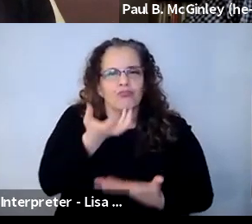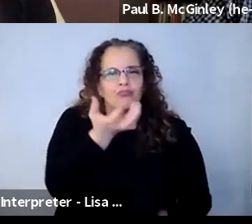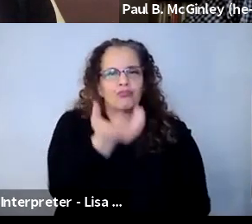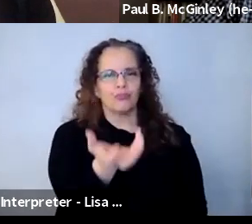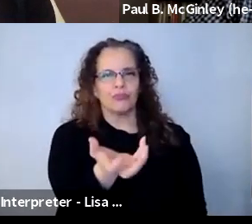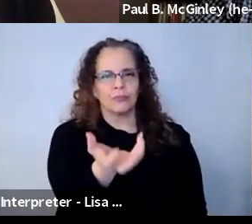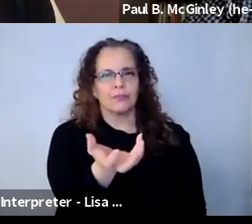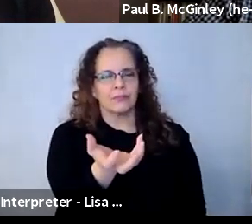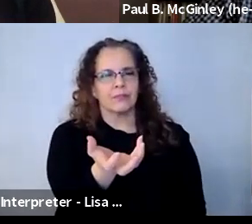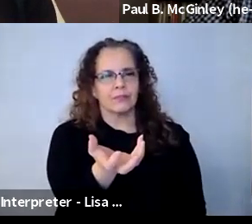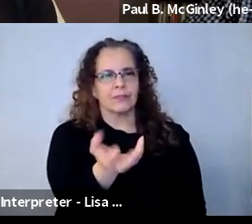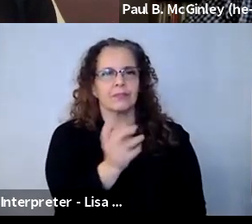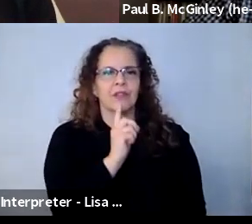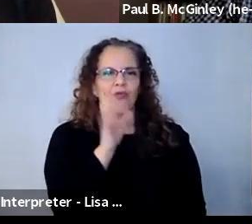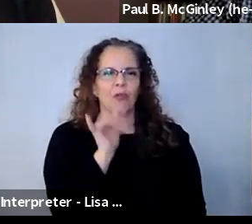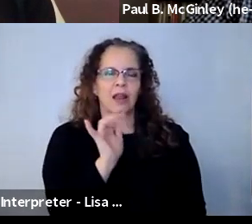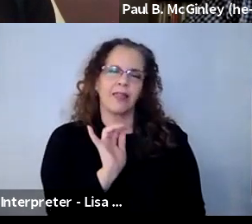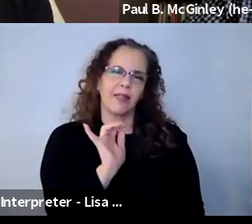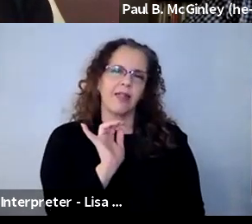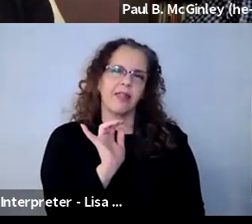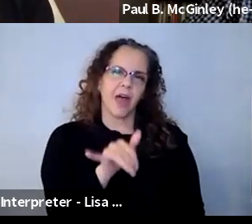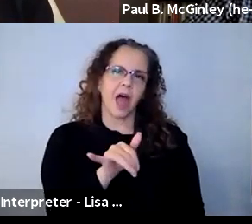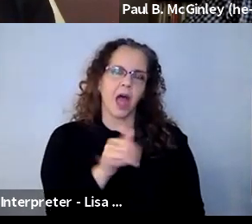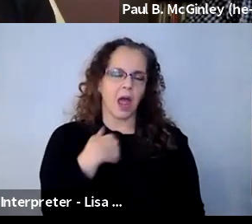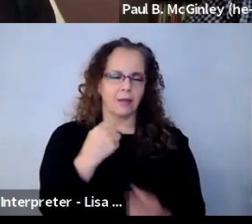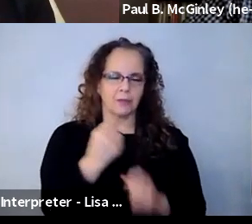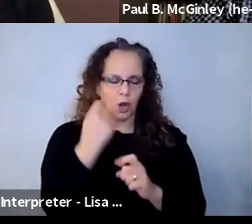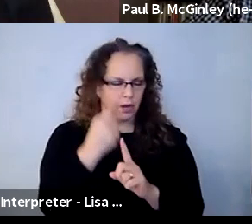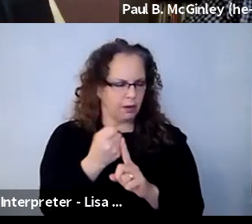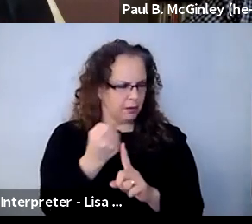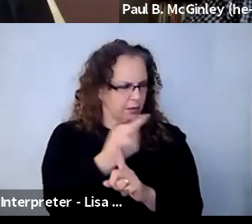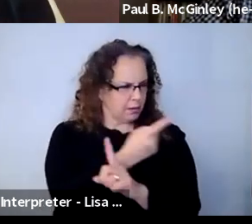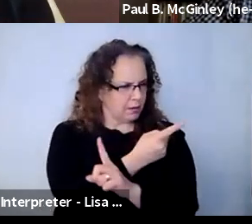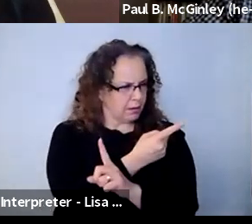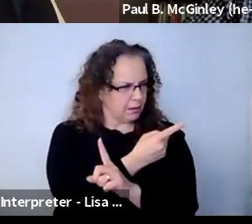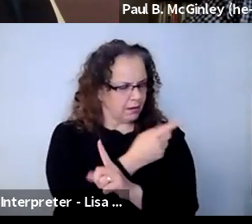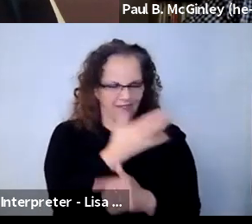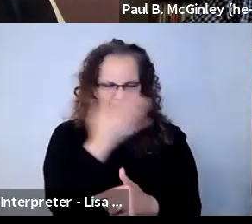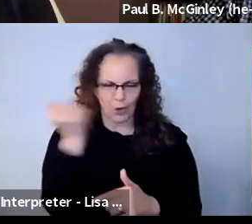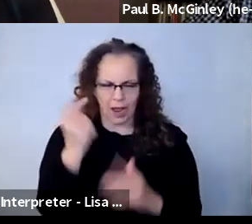of that, I think. I'm sorry, I lost my thought a little bit, there was something else I wanted to say. David Shane: It's fine.